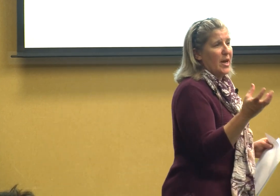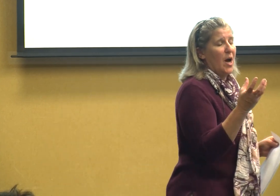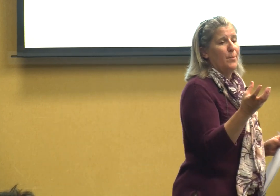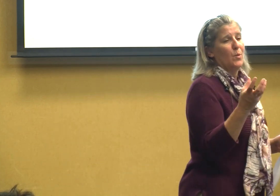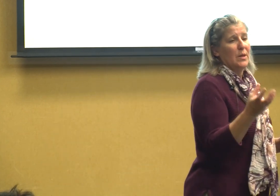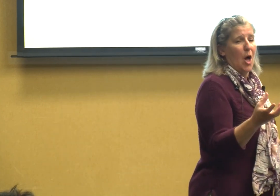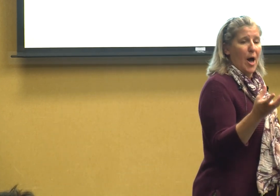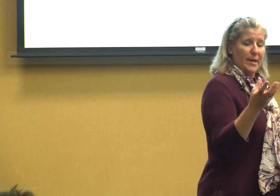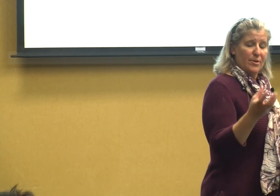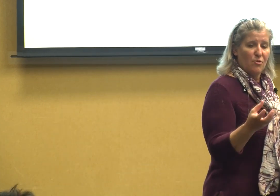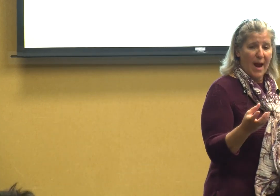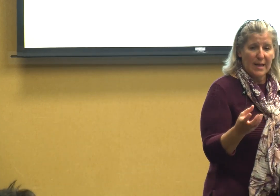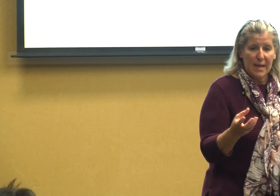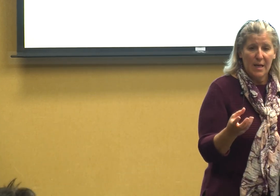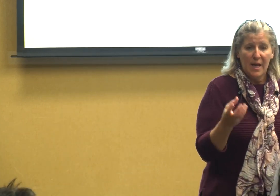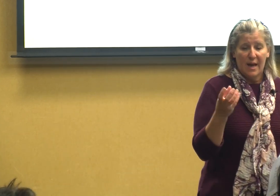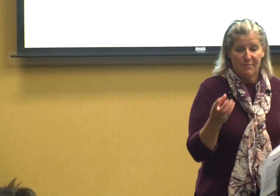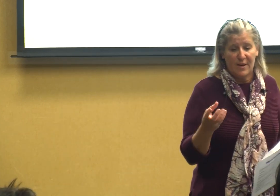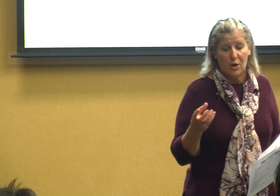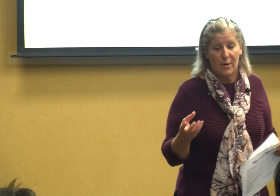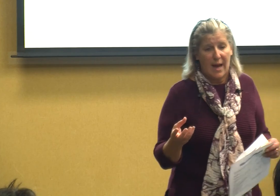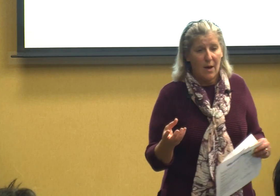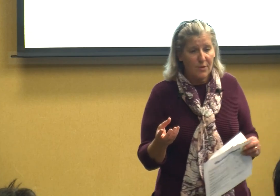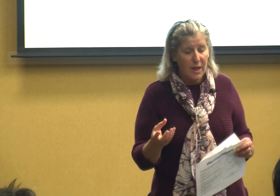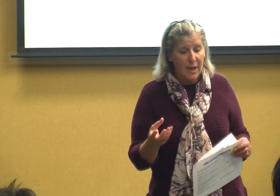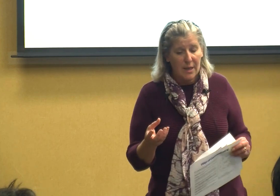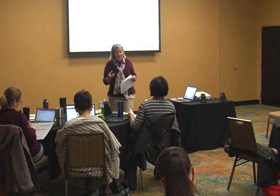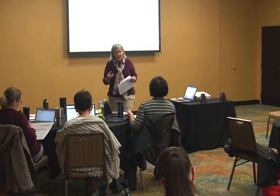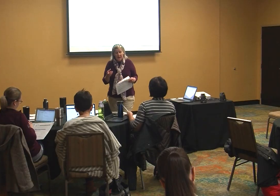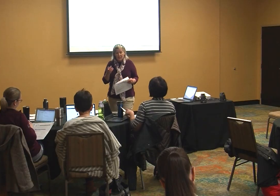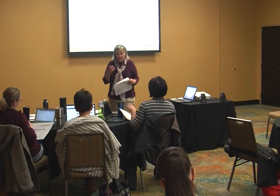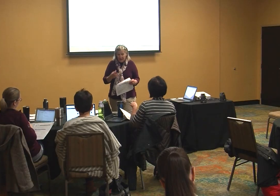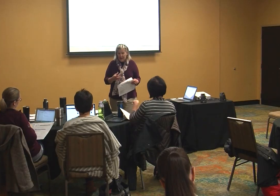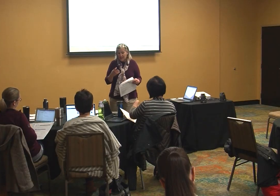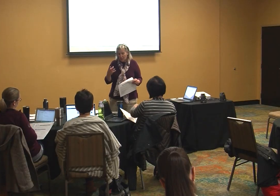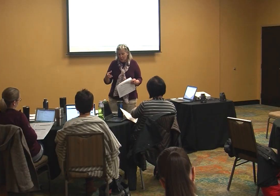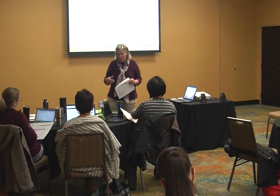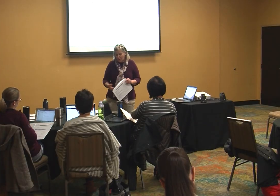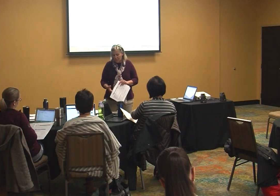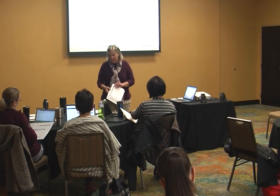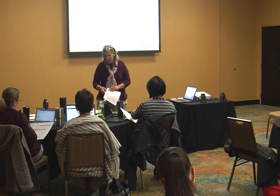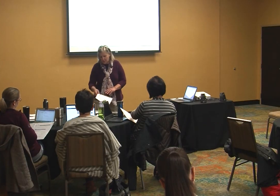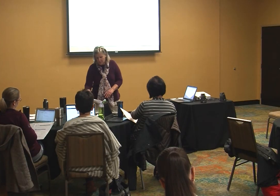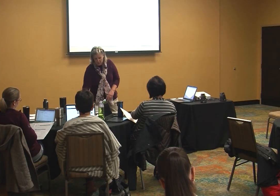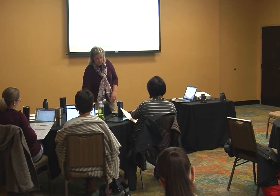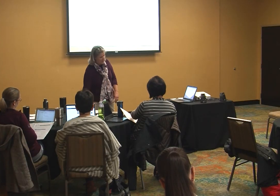to help you a lot in tracking and figuring out the kid then you move into instruction